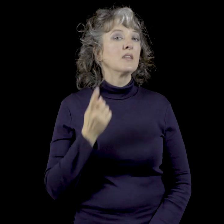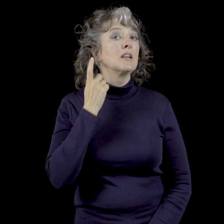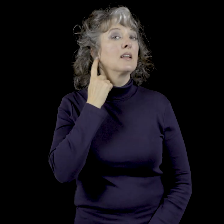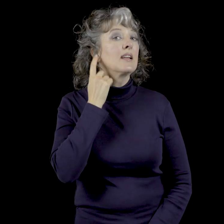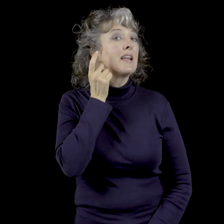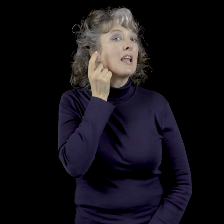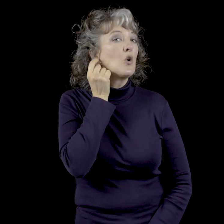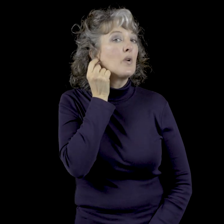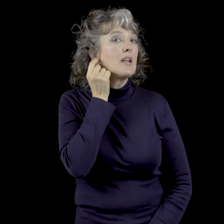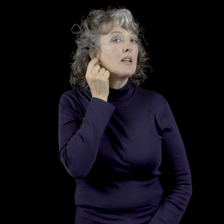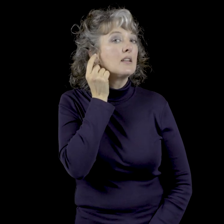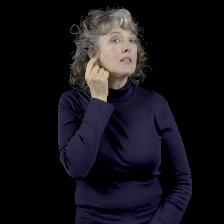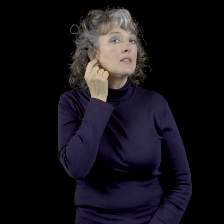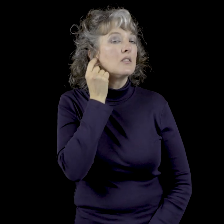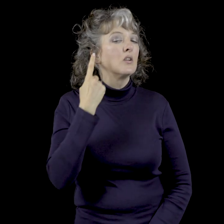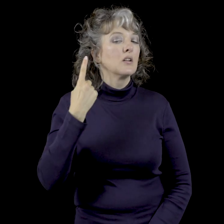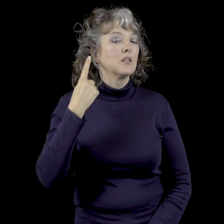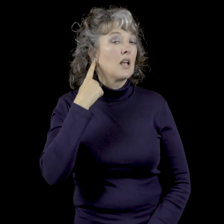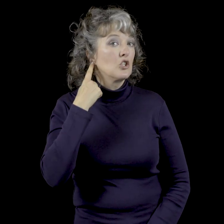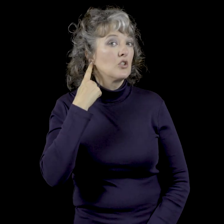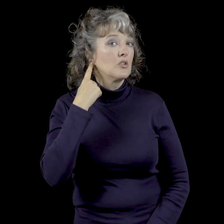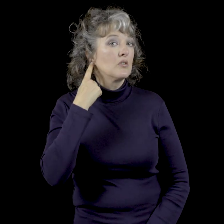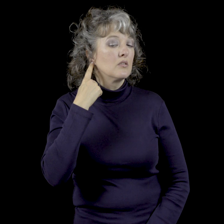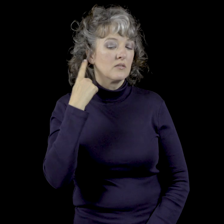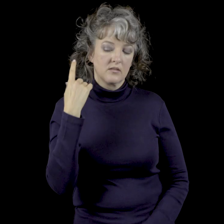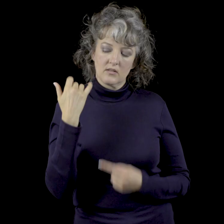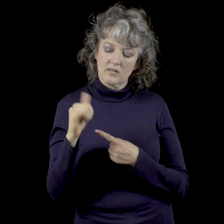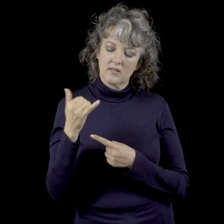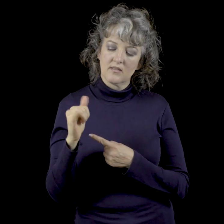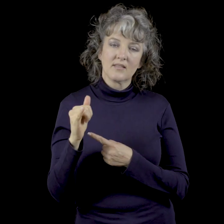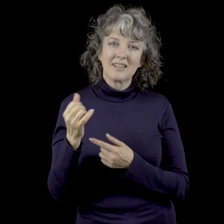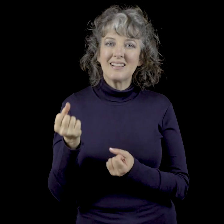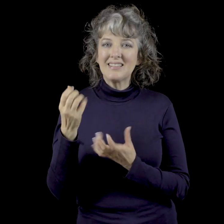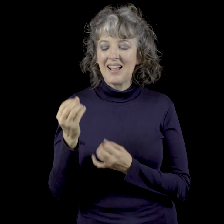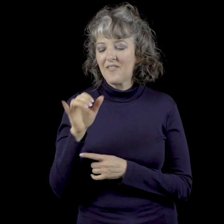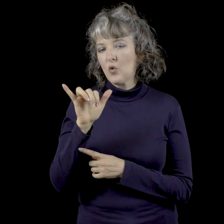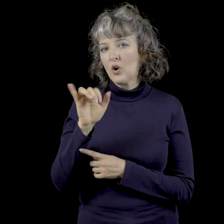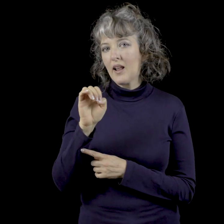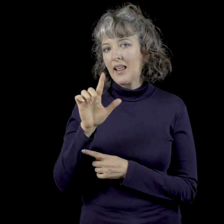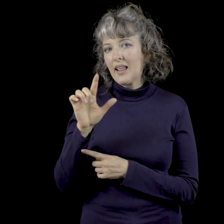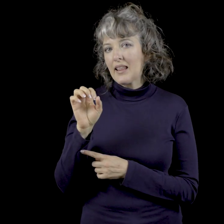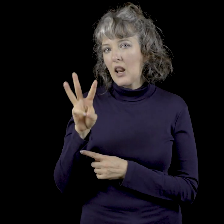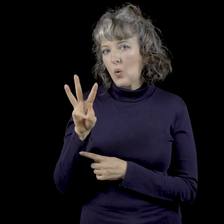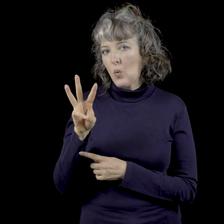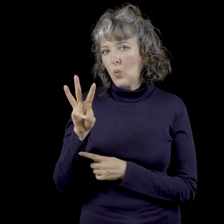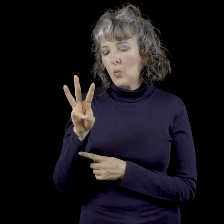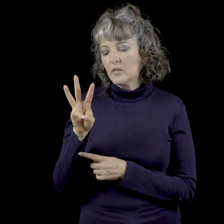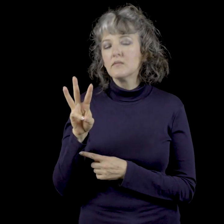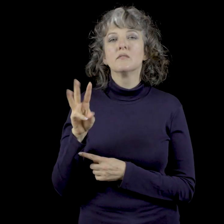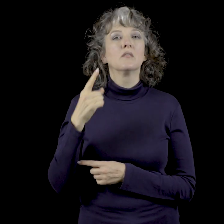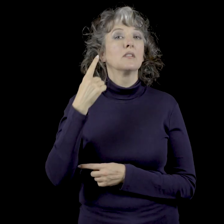We are touching that gold ear piercing then signing Y-E-L-L-O-W.